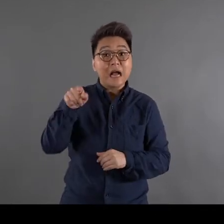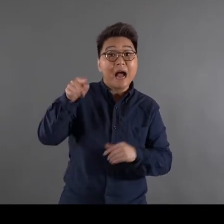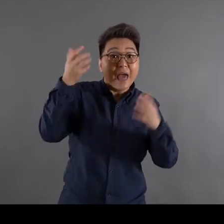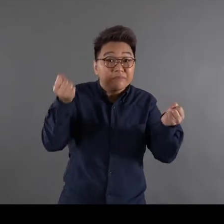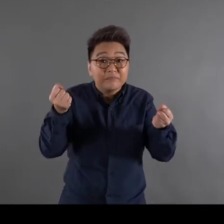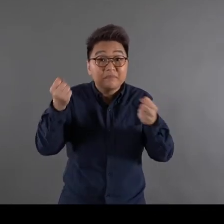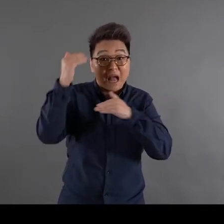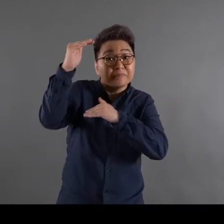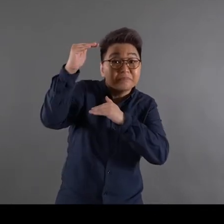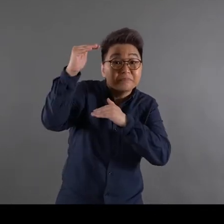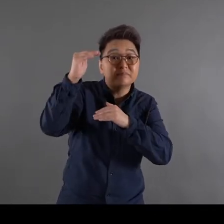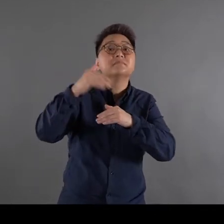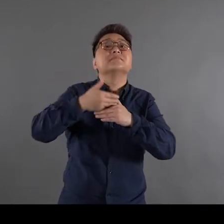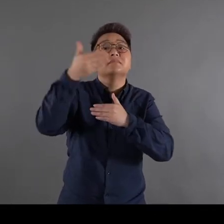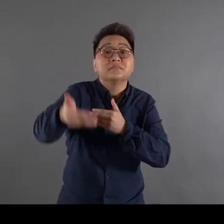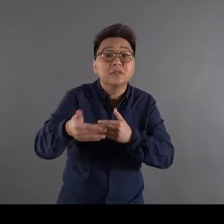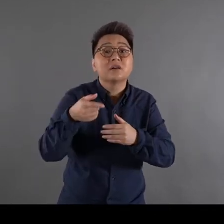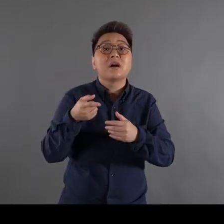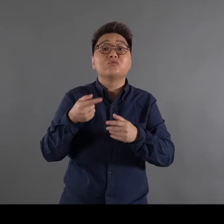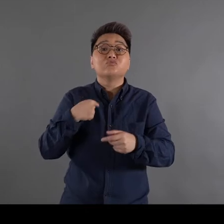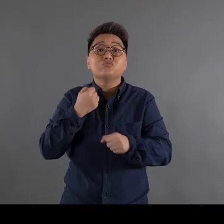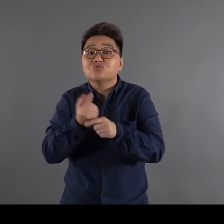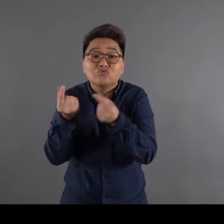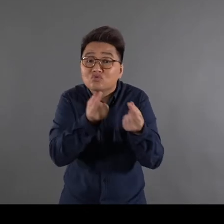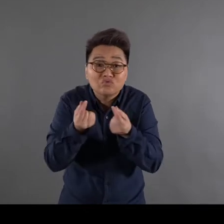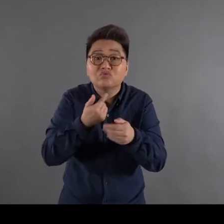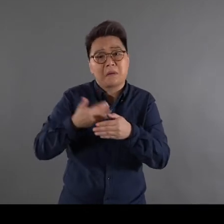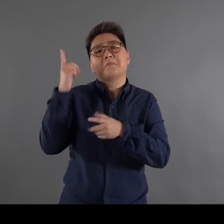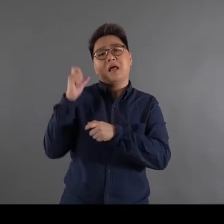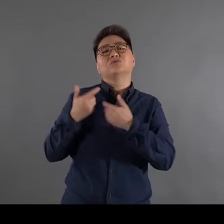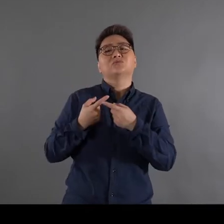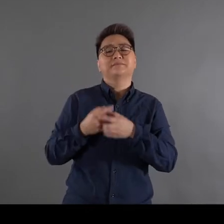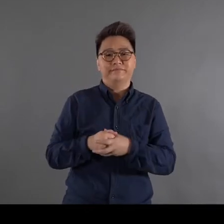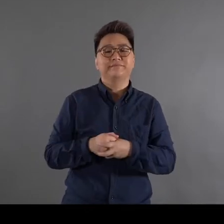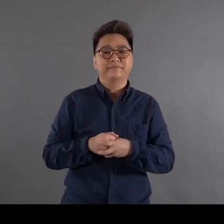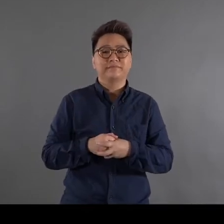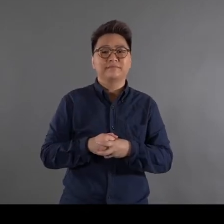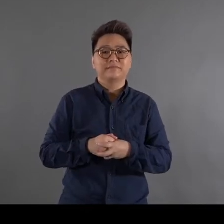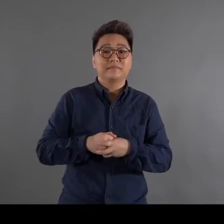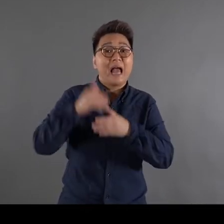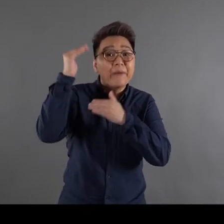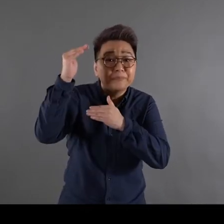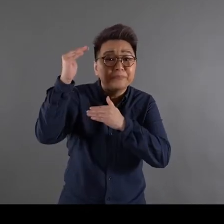When you have a limitation you can do something to remove